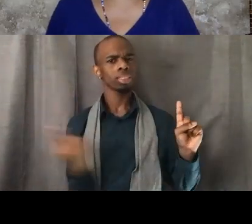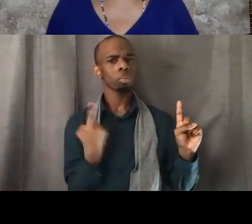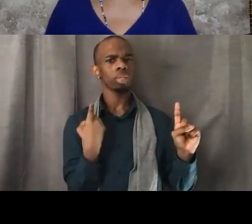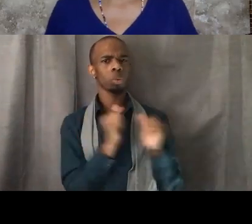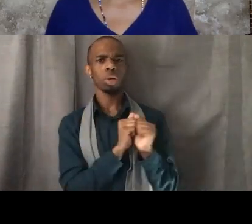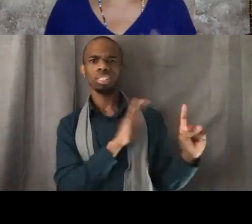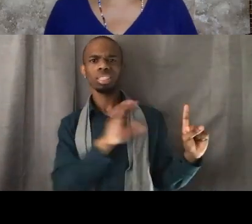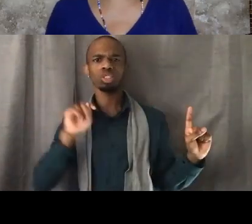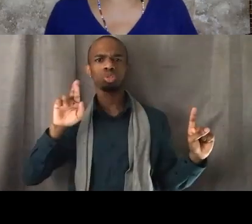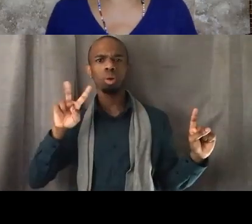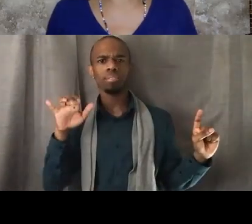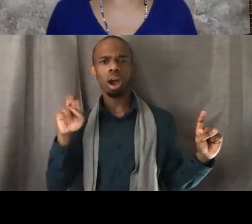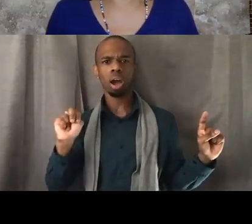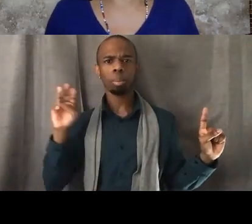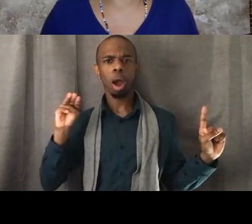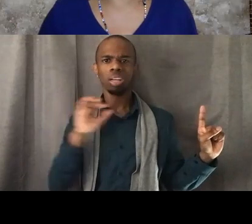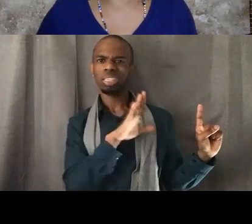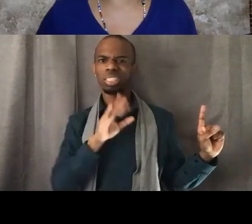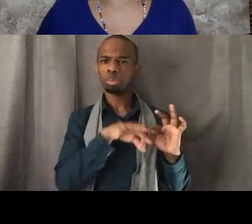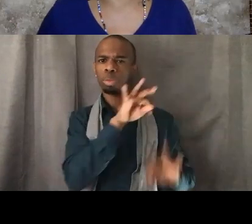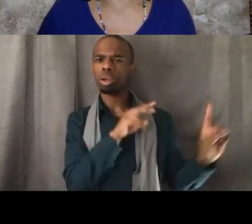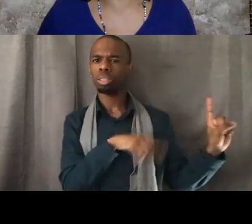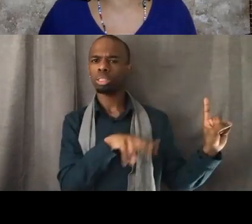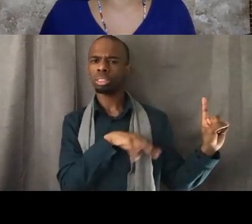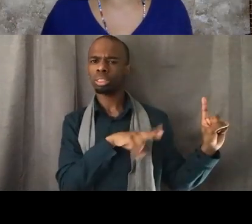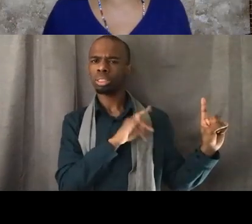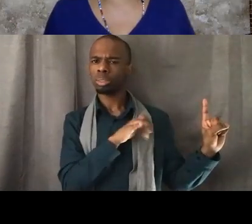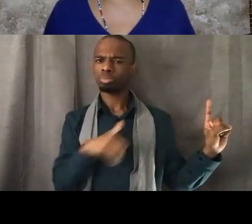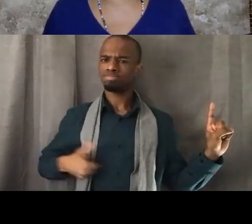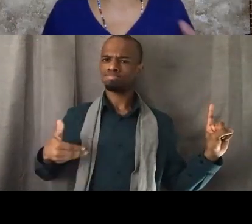And so I think often about Barack Obama's words when he said